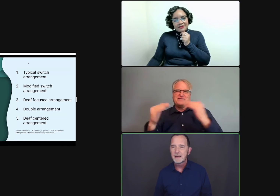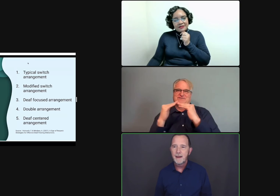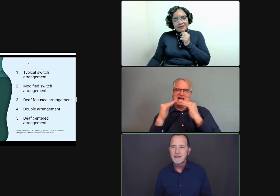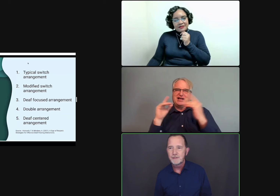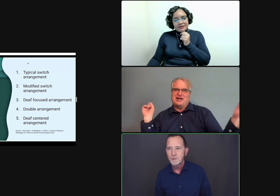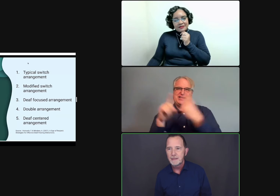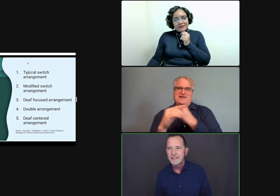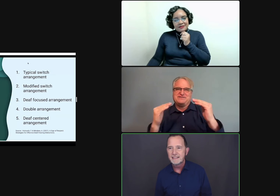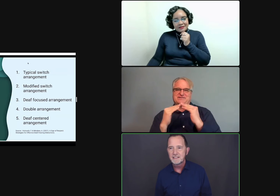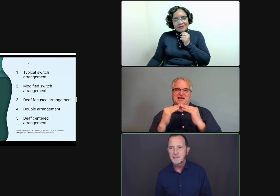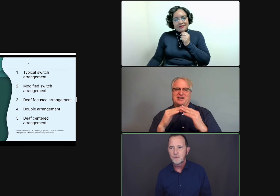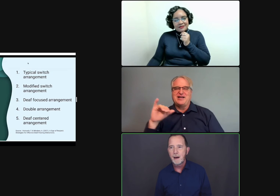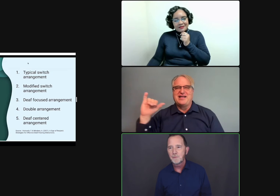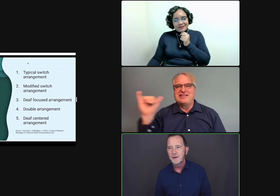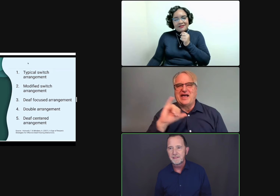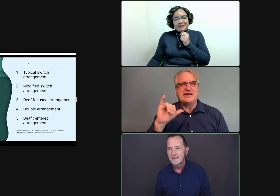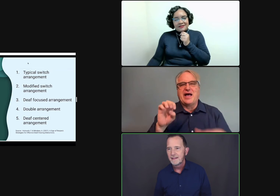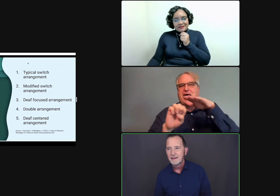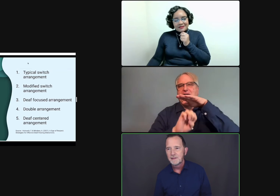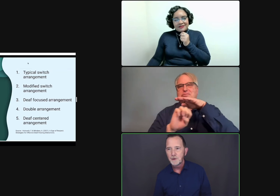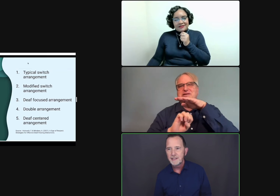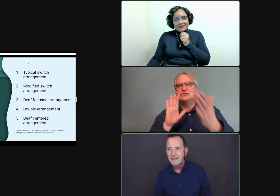to come out every 20 minutes and swap with the rookie.